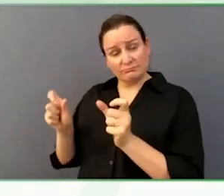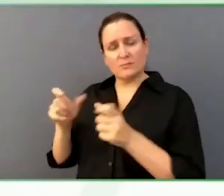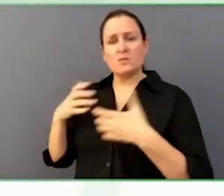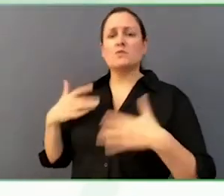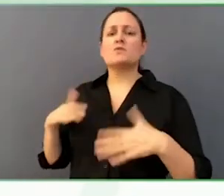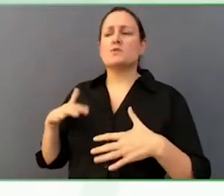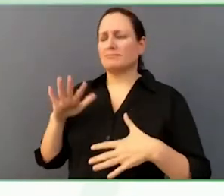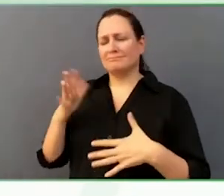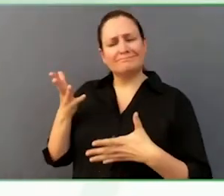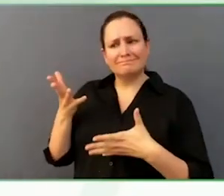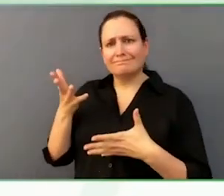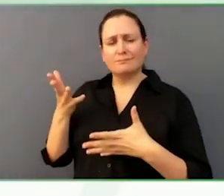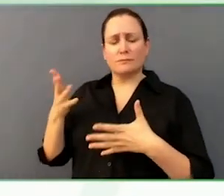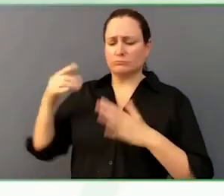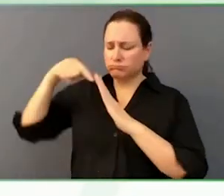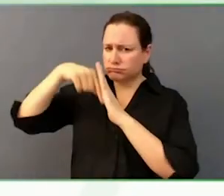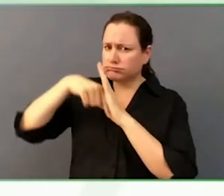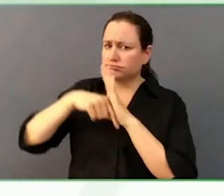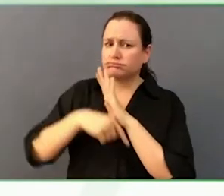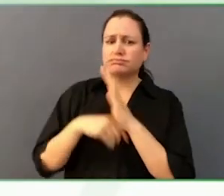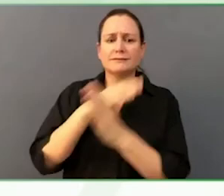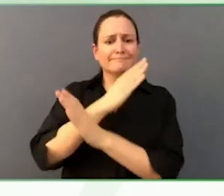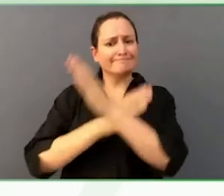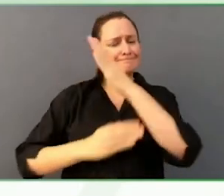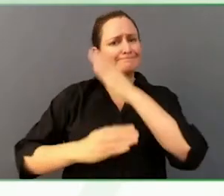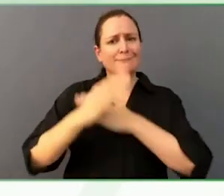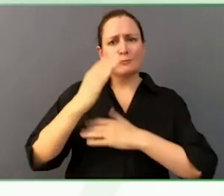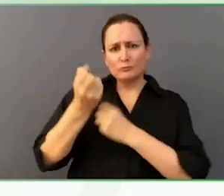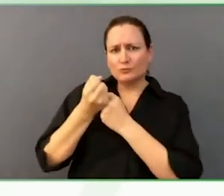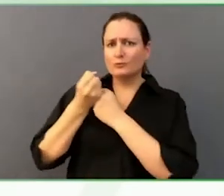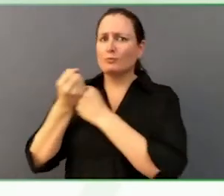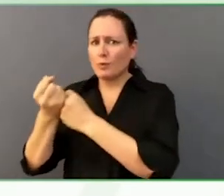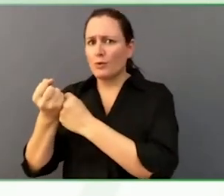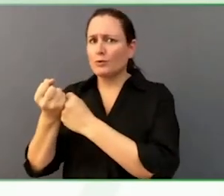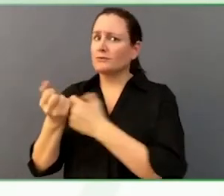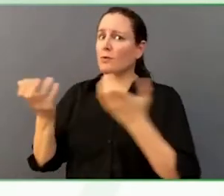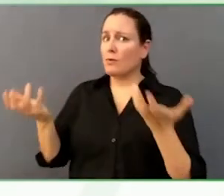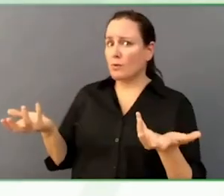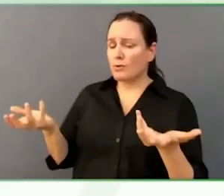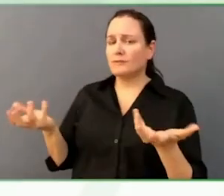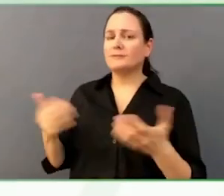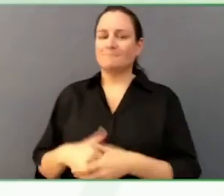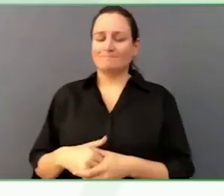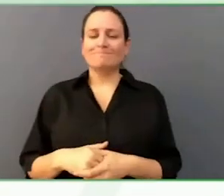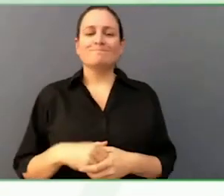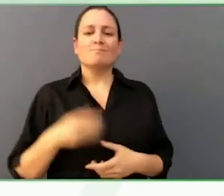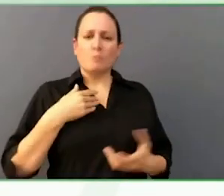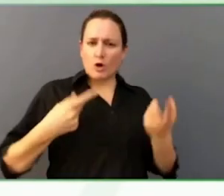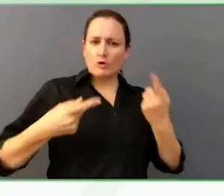inclusion, for that, we have these lovely ladies with us, Donna and Laura, can you please introduce yourself?